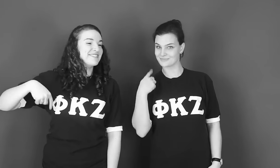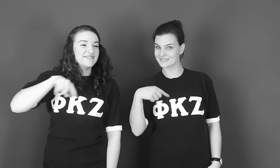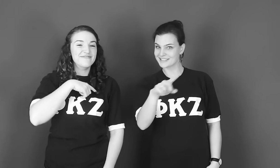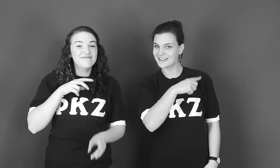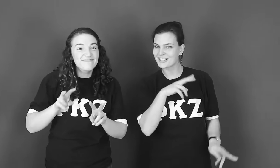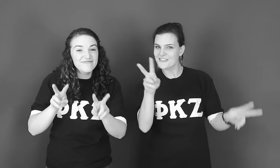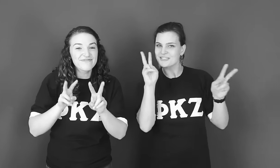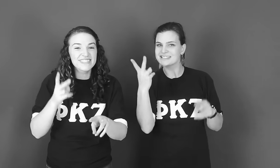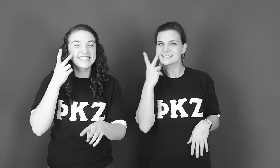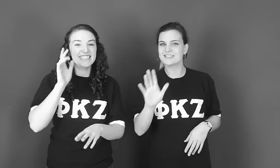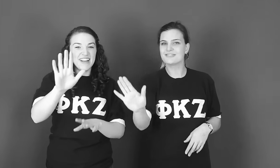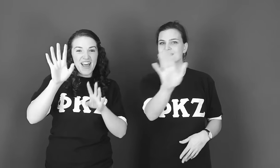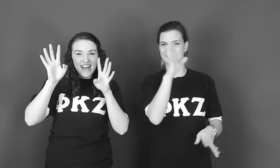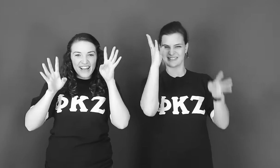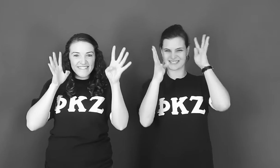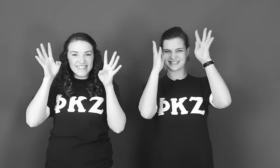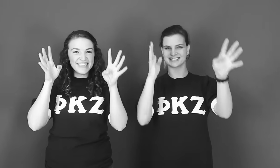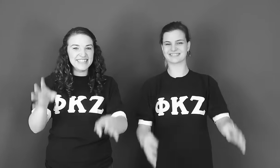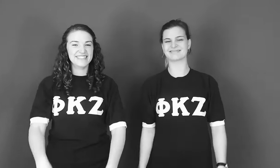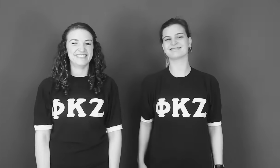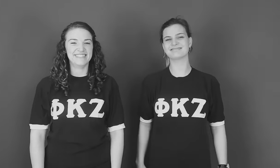We look forward to seeing your creativity!